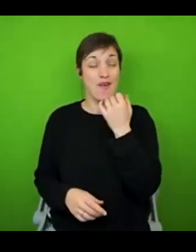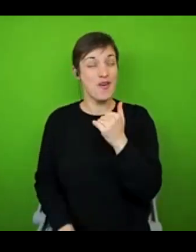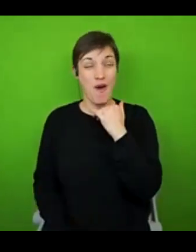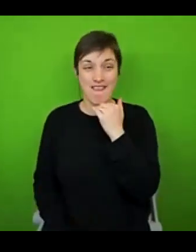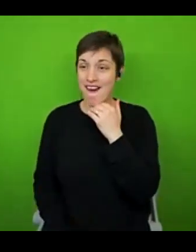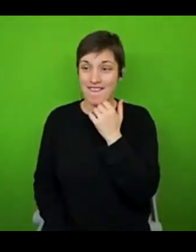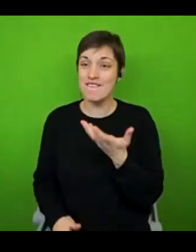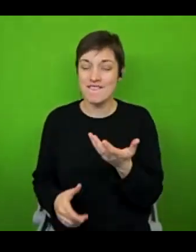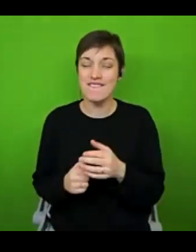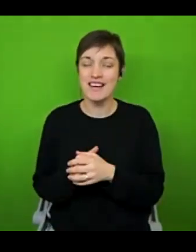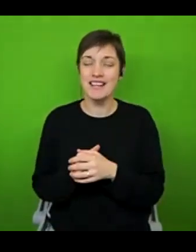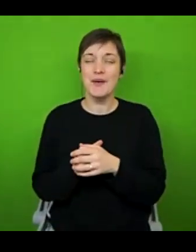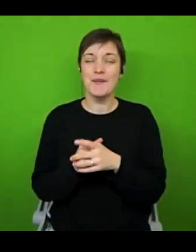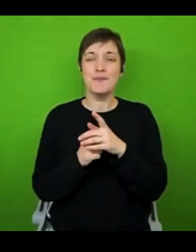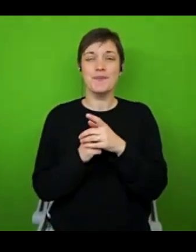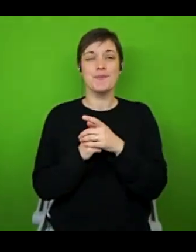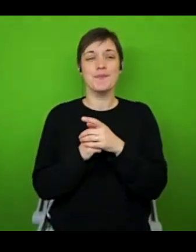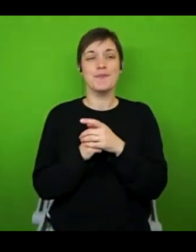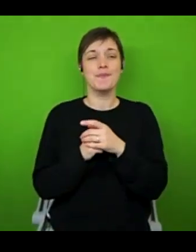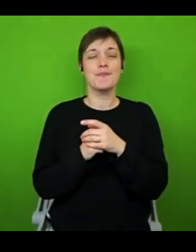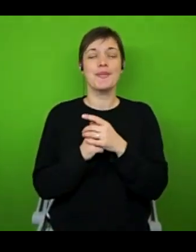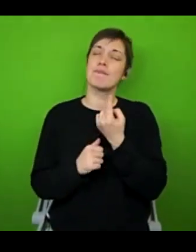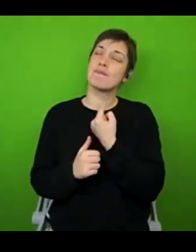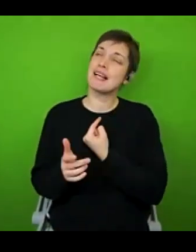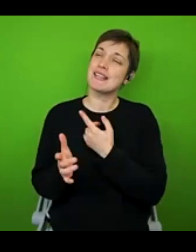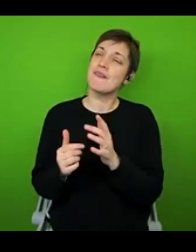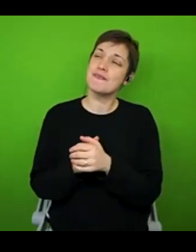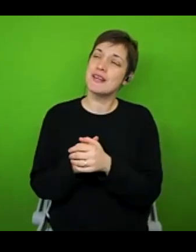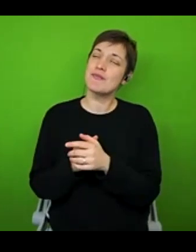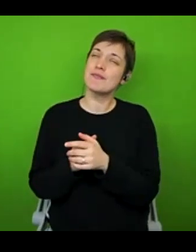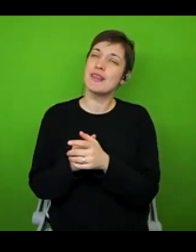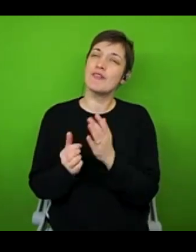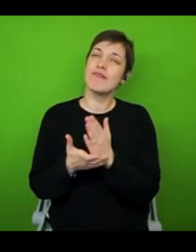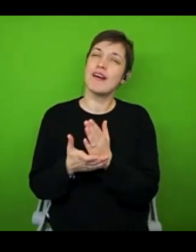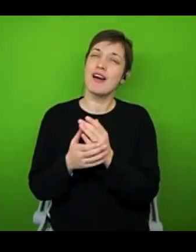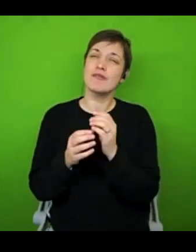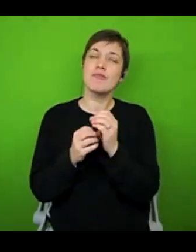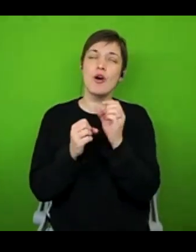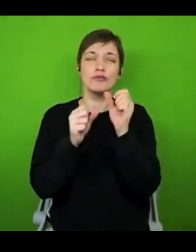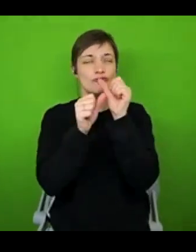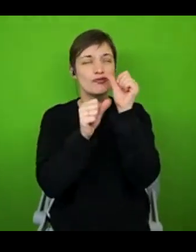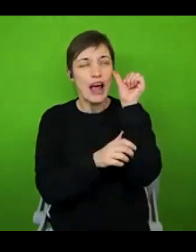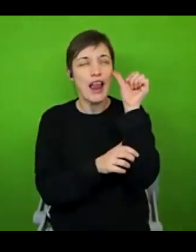saying them. But for me, I think all of these things. And having that realisation was probably the starting point